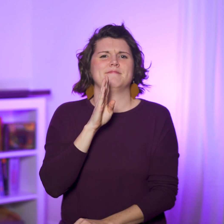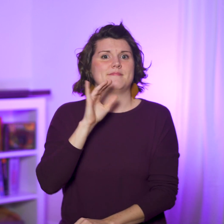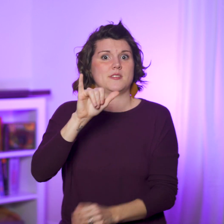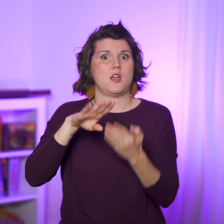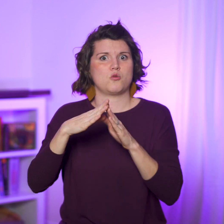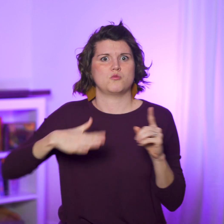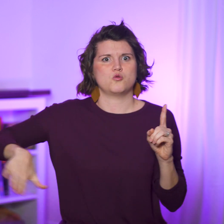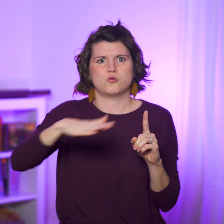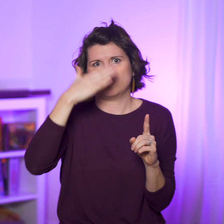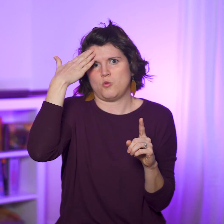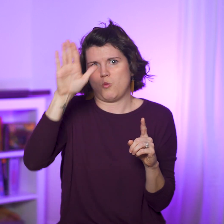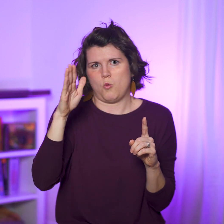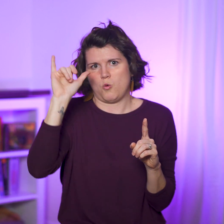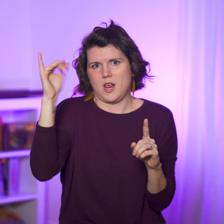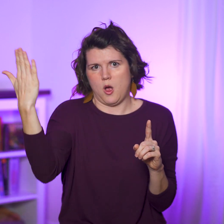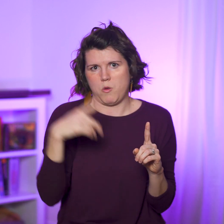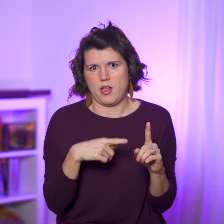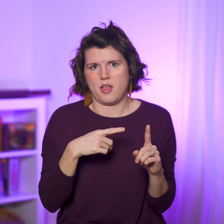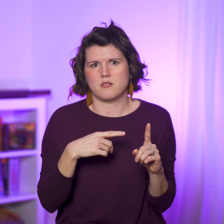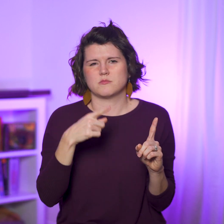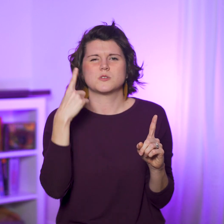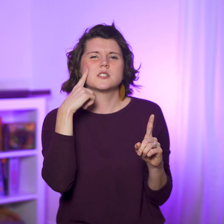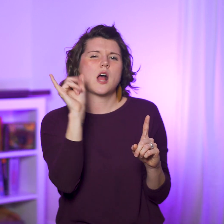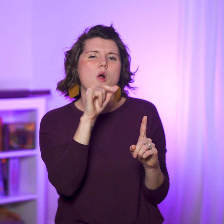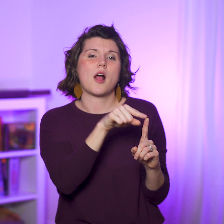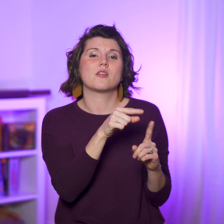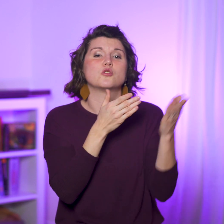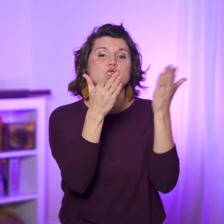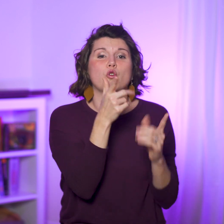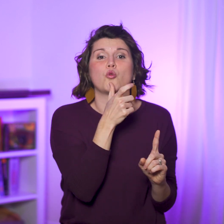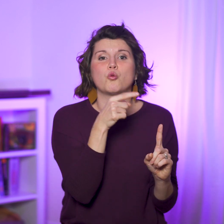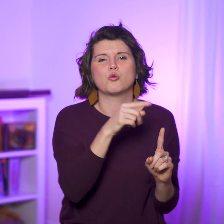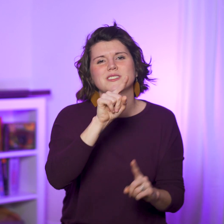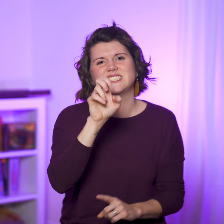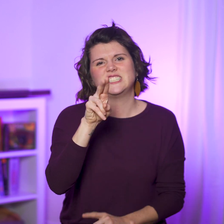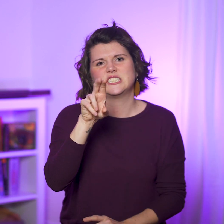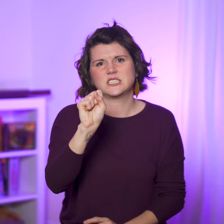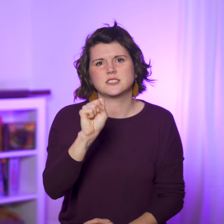To a community that doesn’t know YHWH, this likely sounds like they worship Zeus.